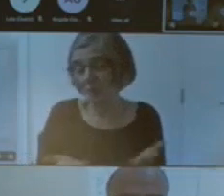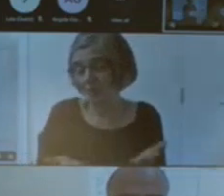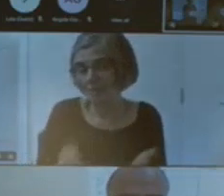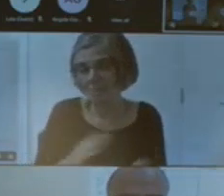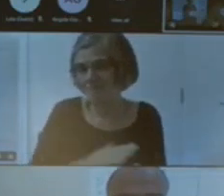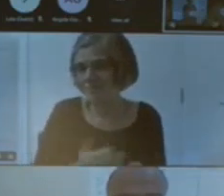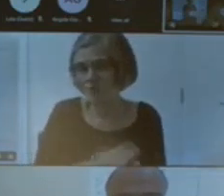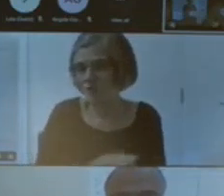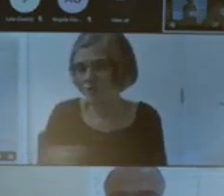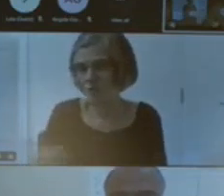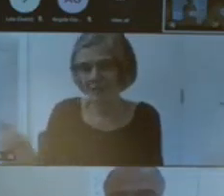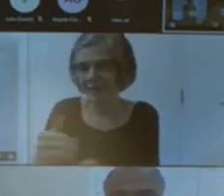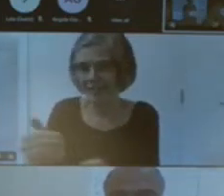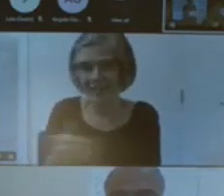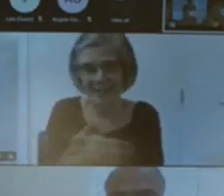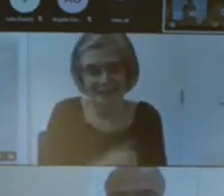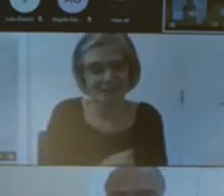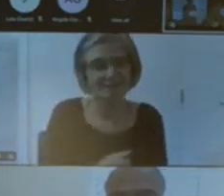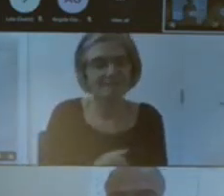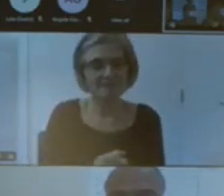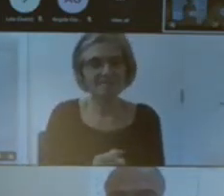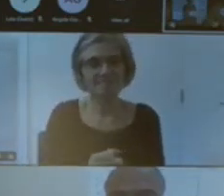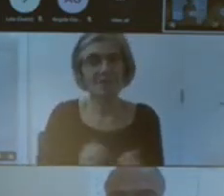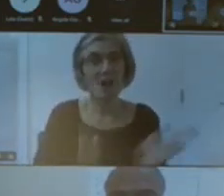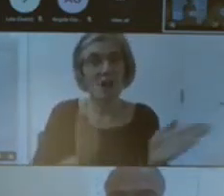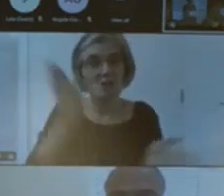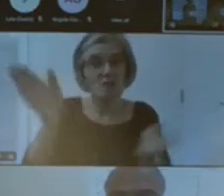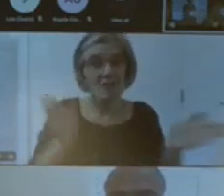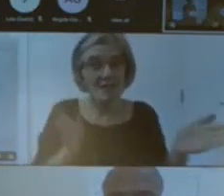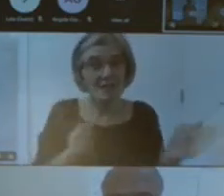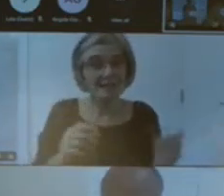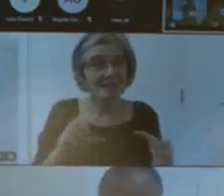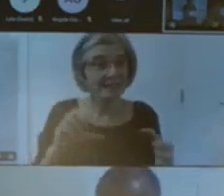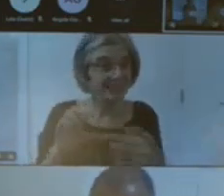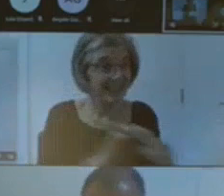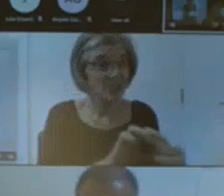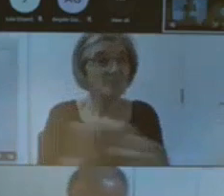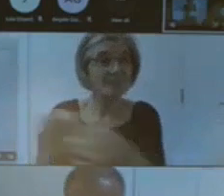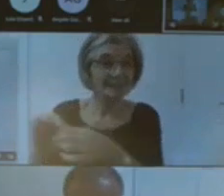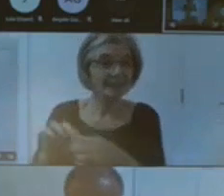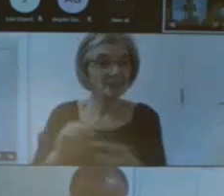of Outreach engagement I think it's I just think it's really necessary know so we reach so we reach